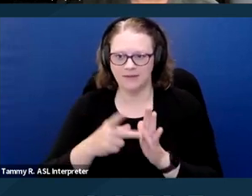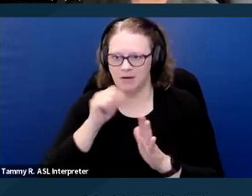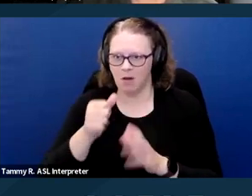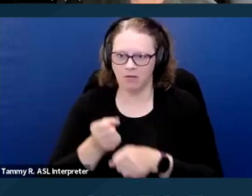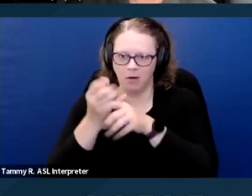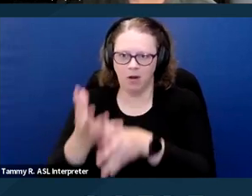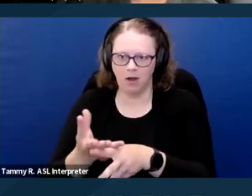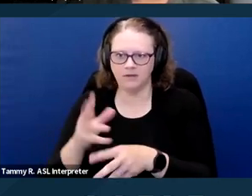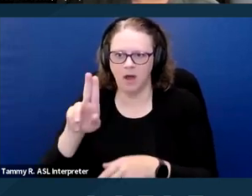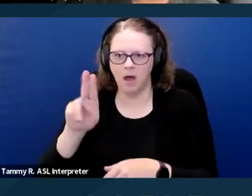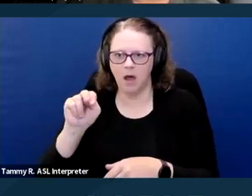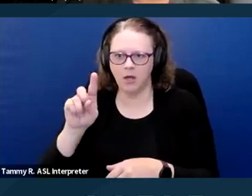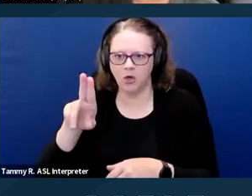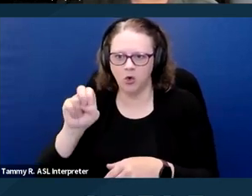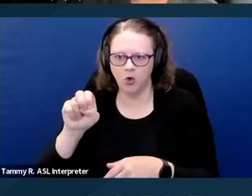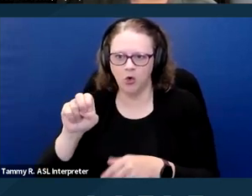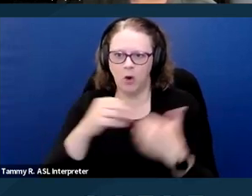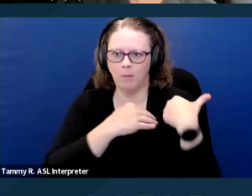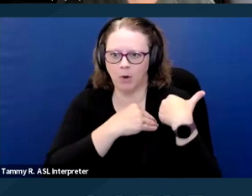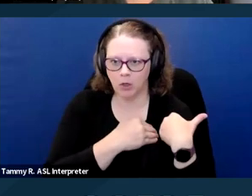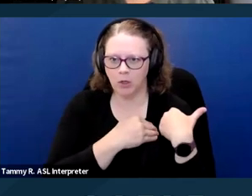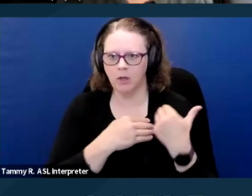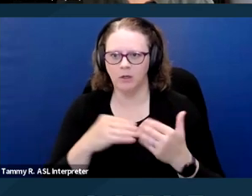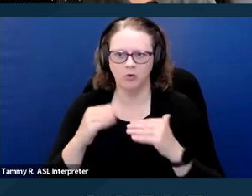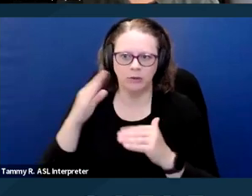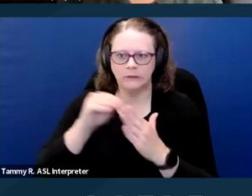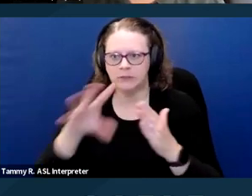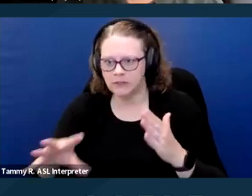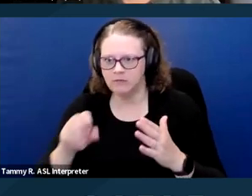doesn't fundamentally change the nature of the services of the housing provider,